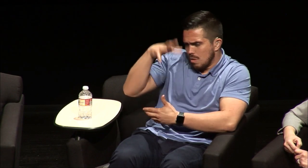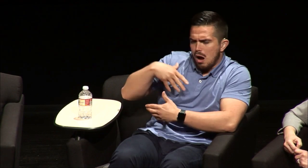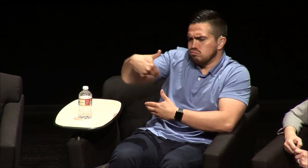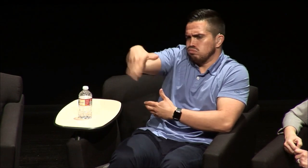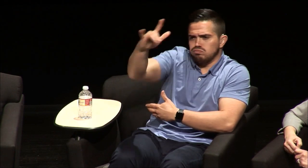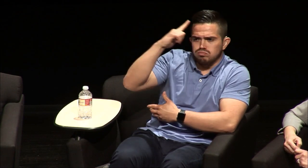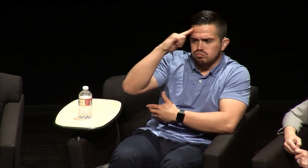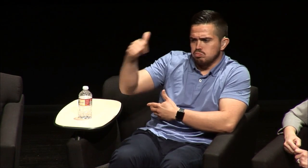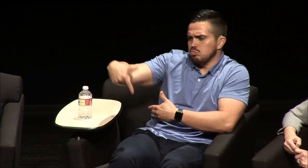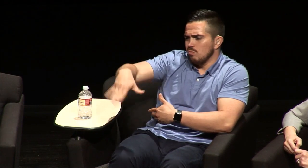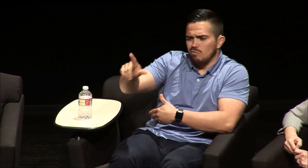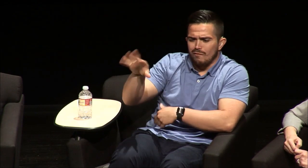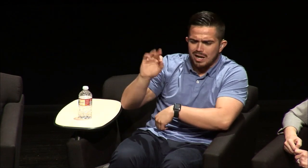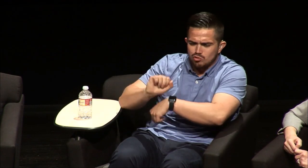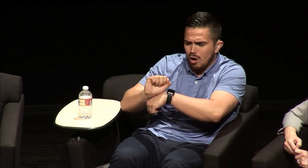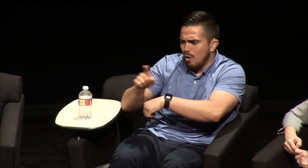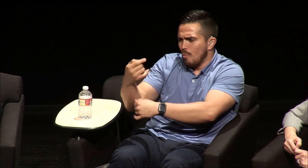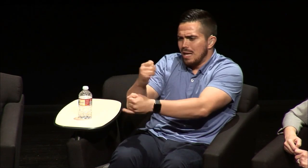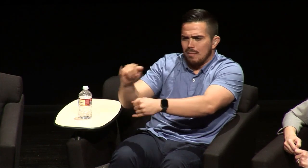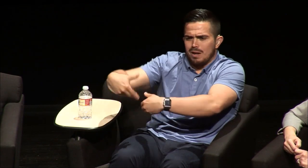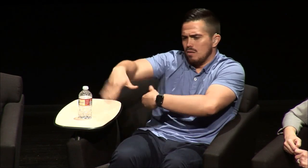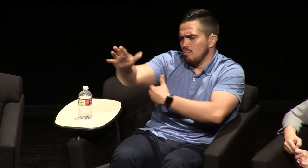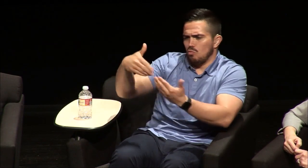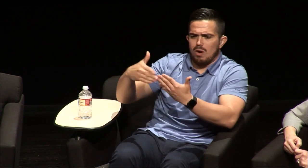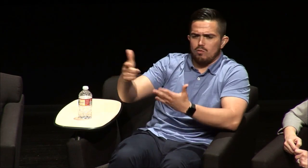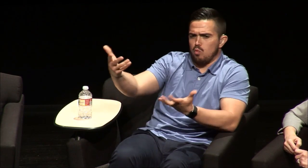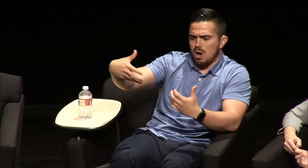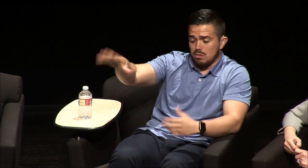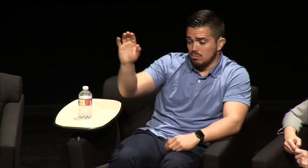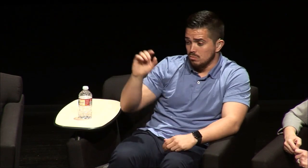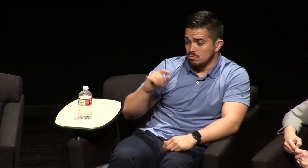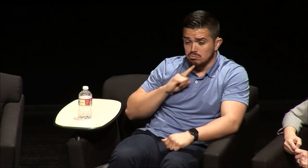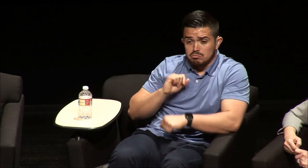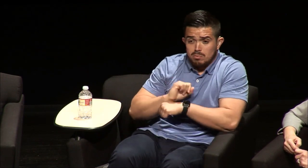had my sister you know stay at home and they they said to me go find a job, be